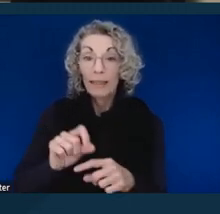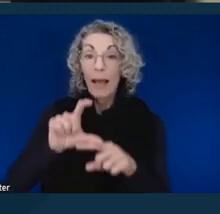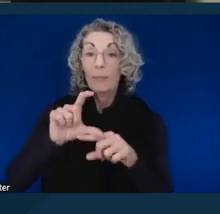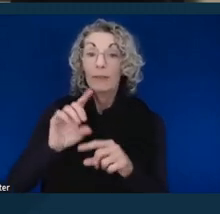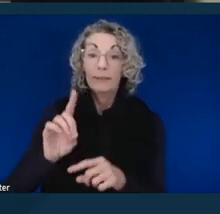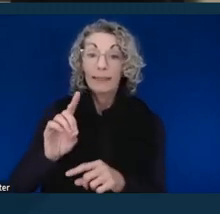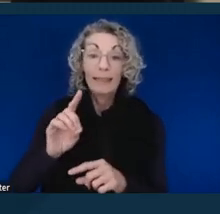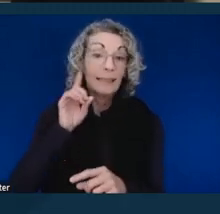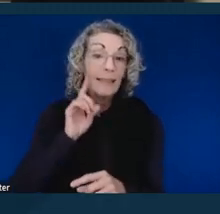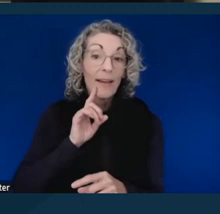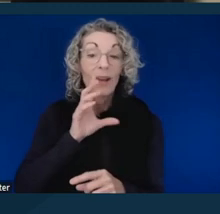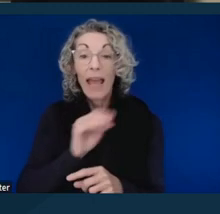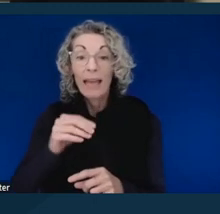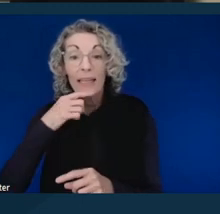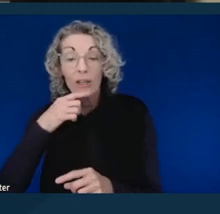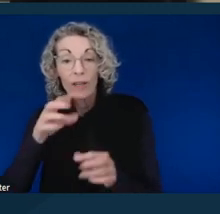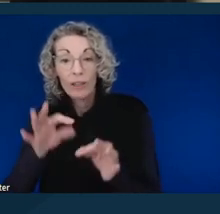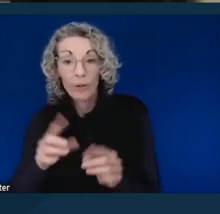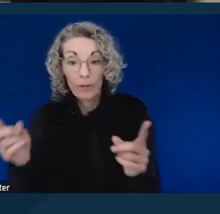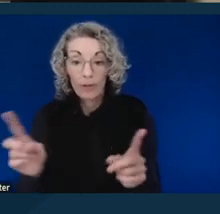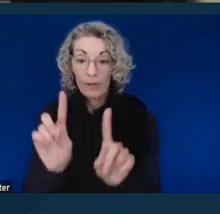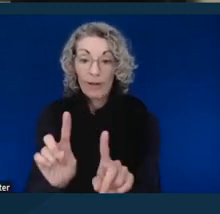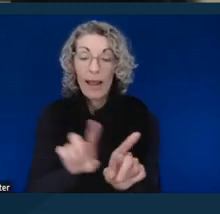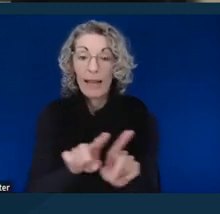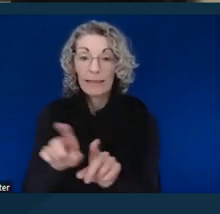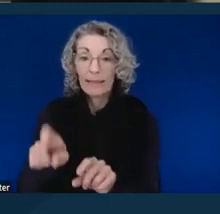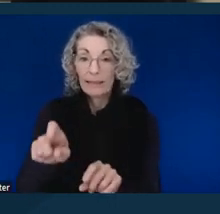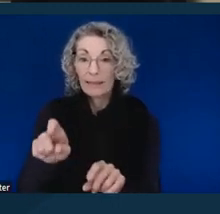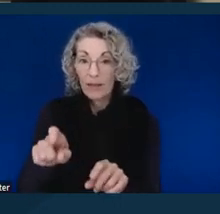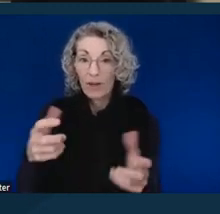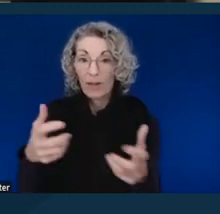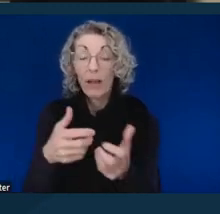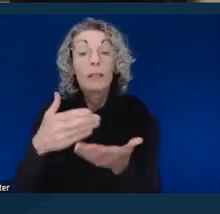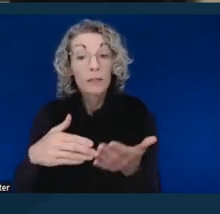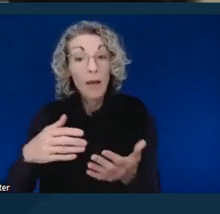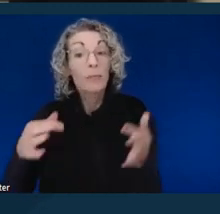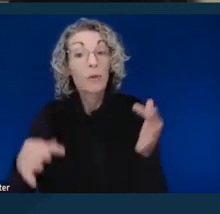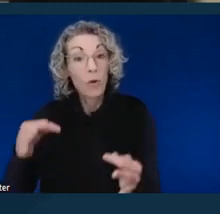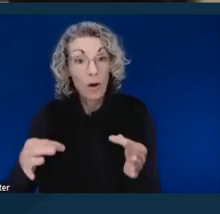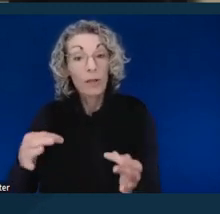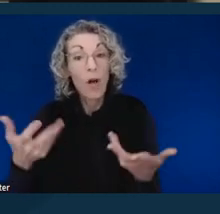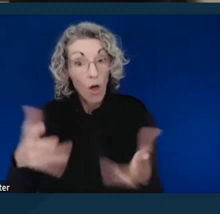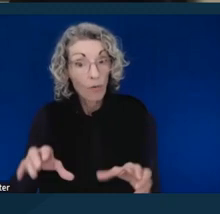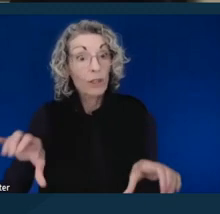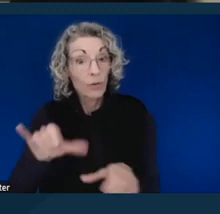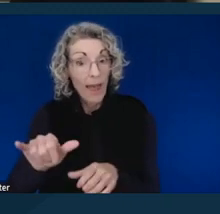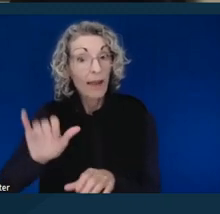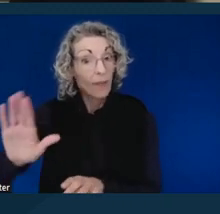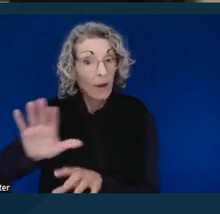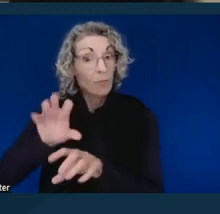It is a necessary accommodation. Some courts practice that already, but not all of the courts.